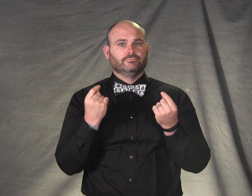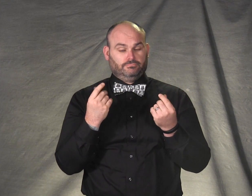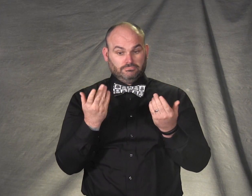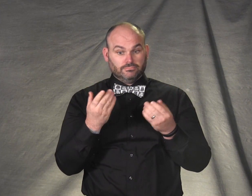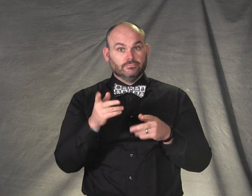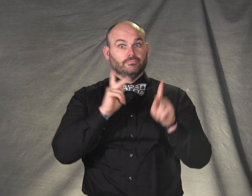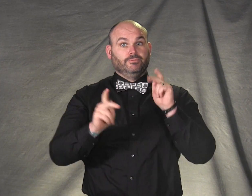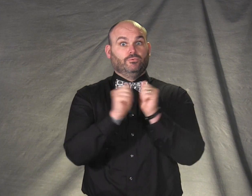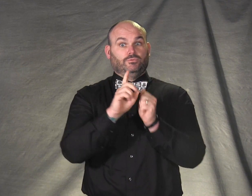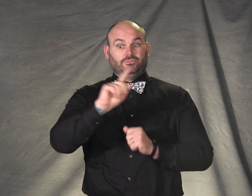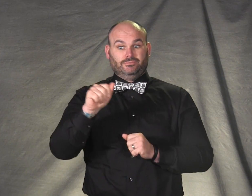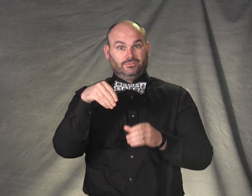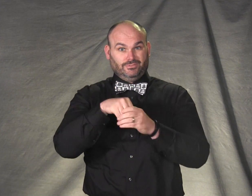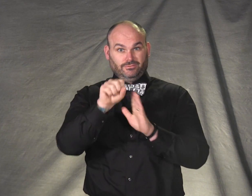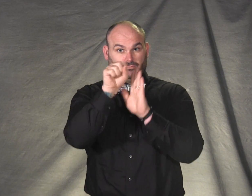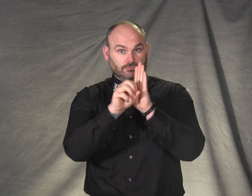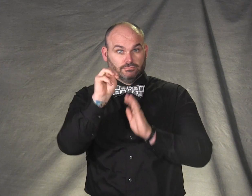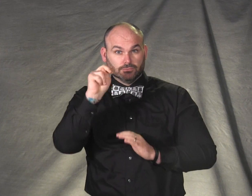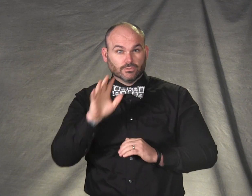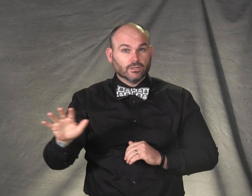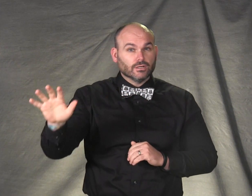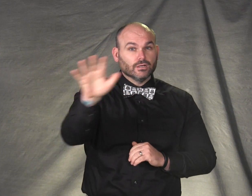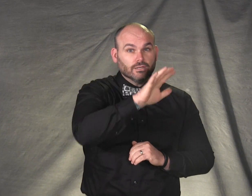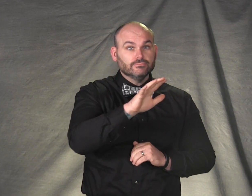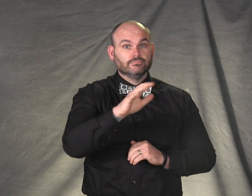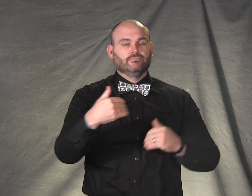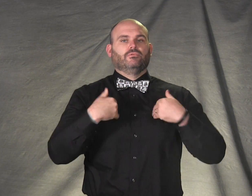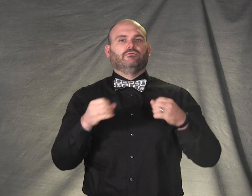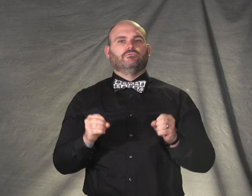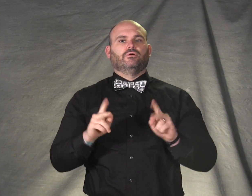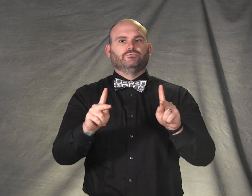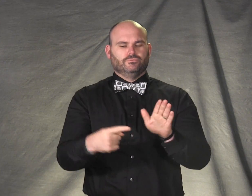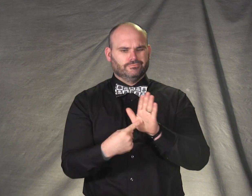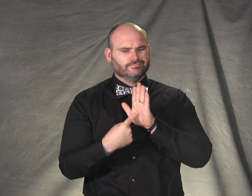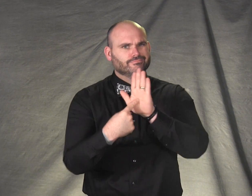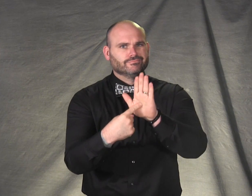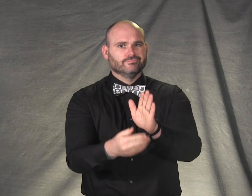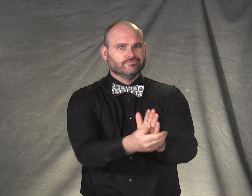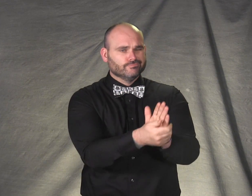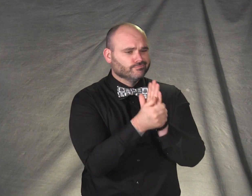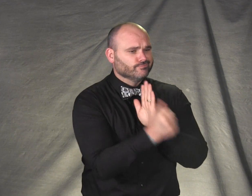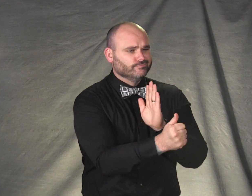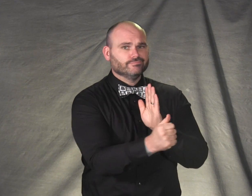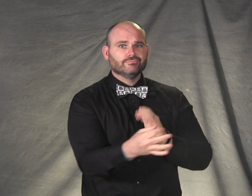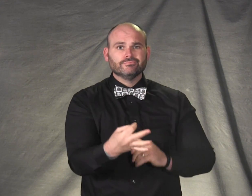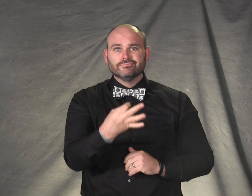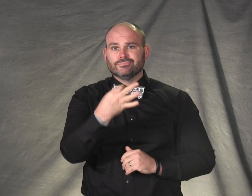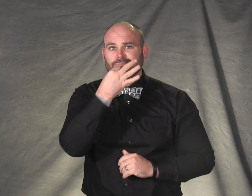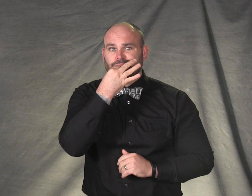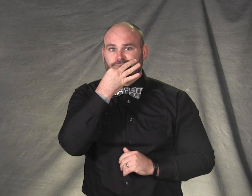Minnesotans with disabilities an opportunity to demonstrate their ability